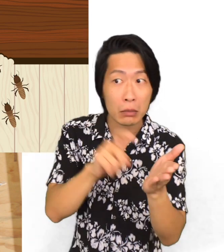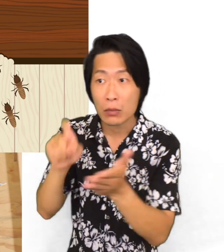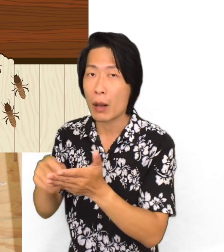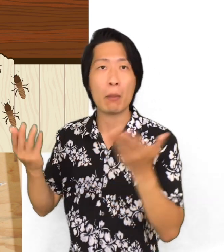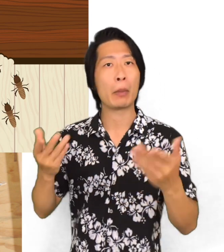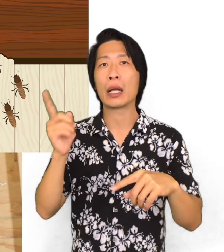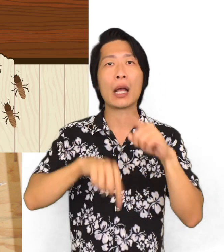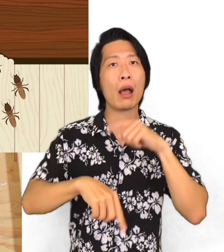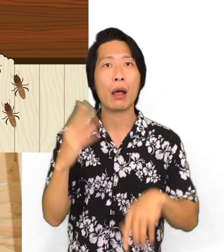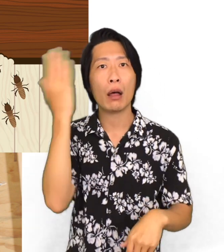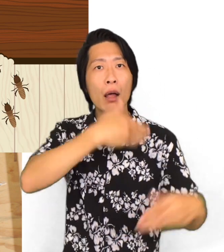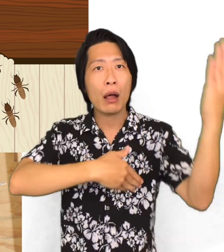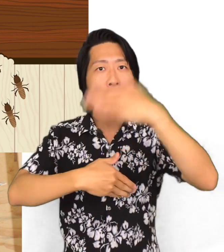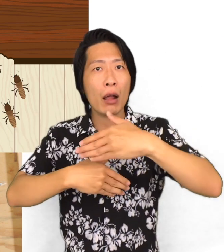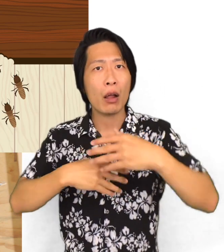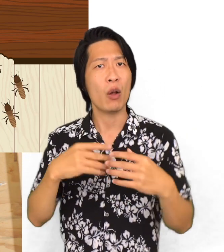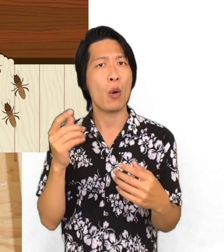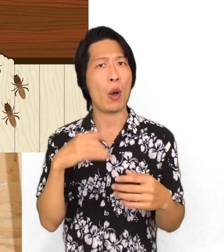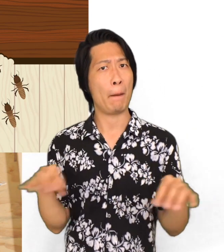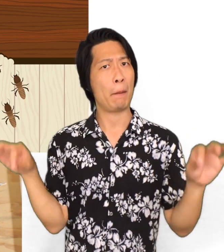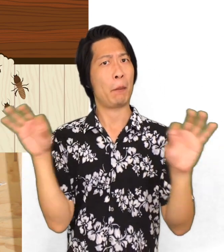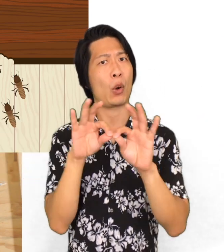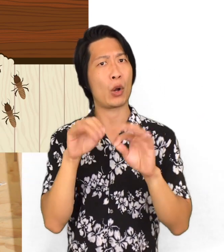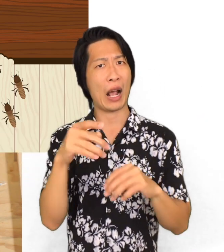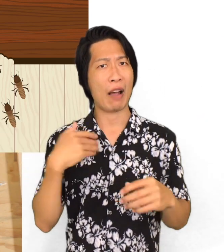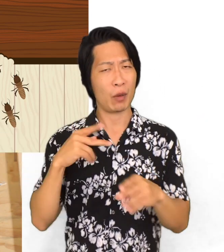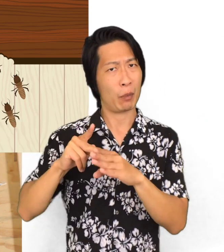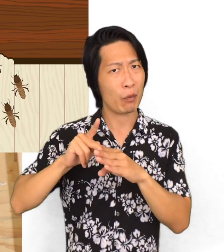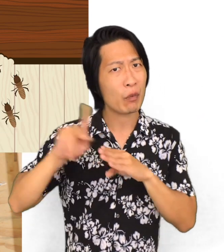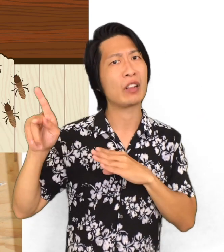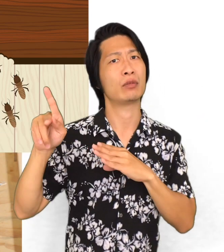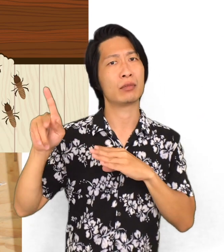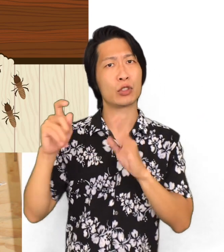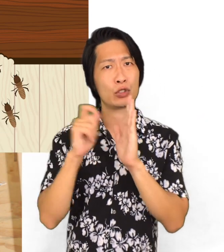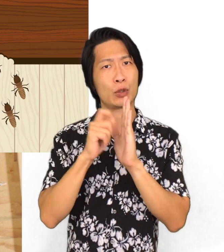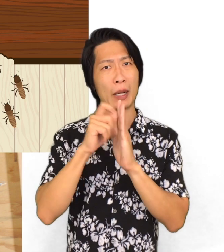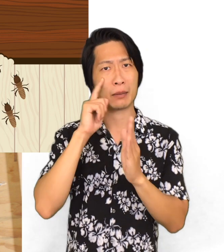This is important for you to have a professional termite inspector.